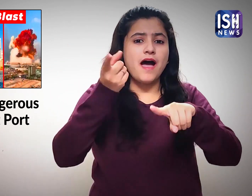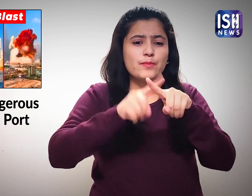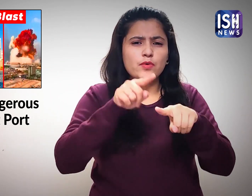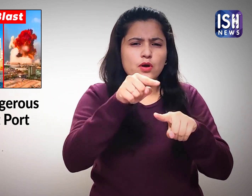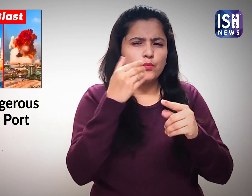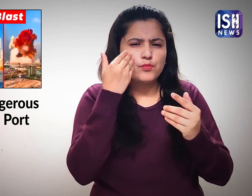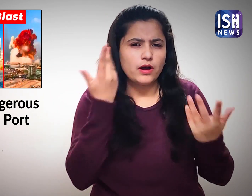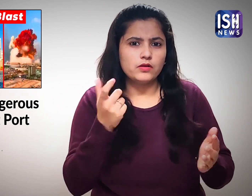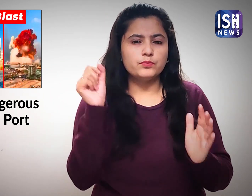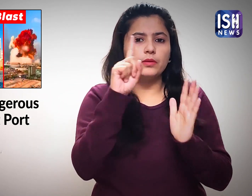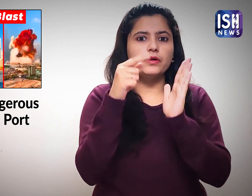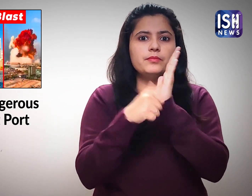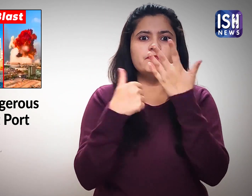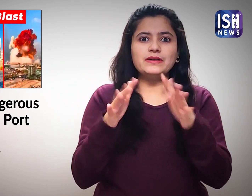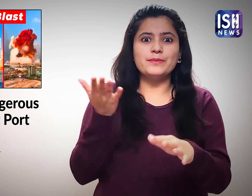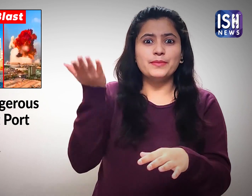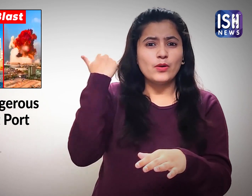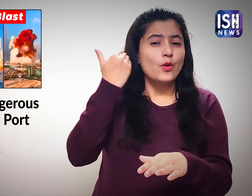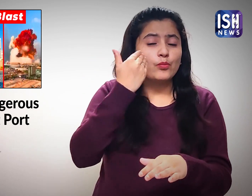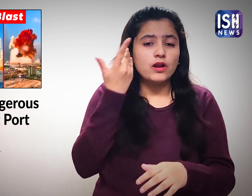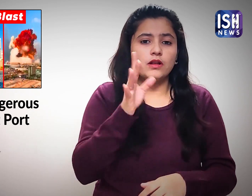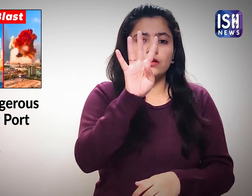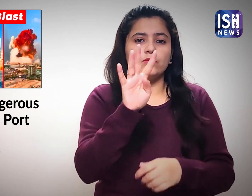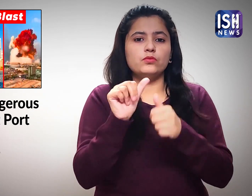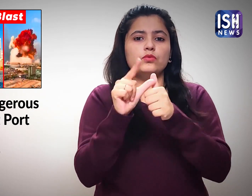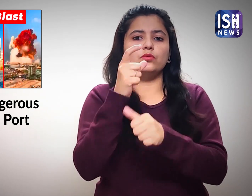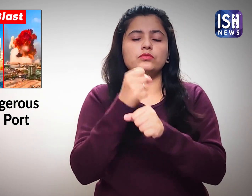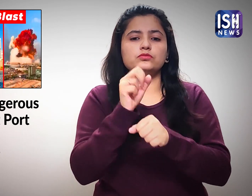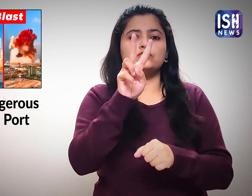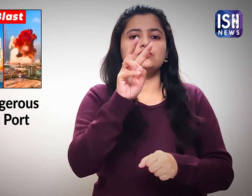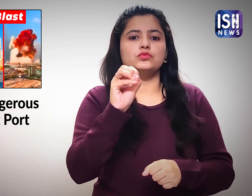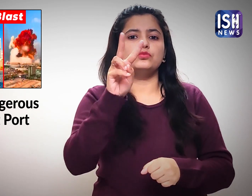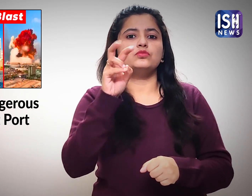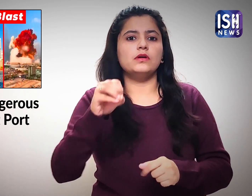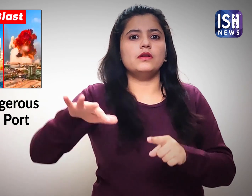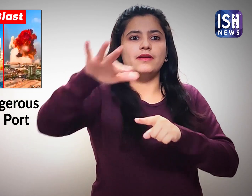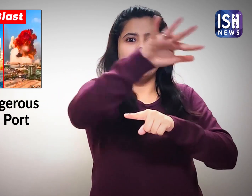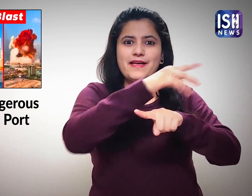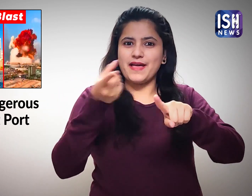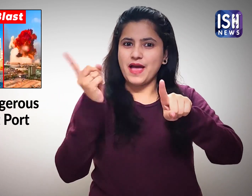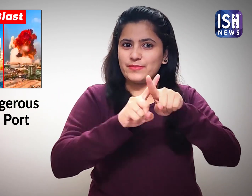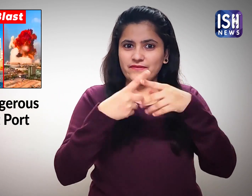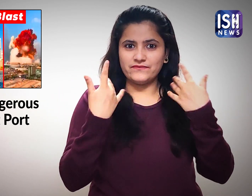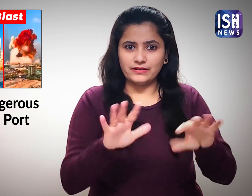This happened almost a month ago on 4th August 2020.